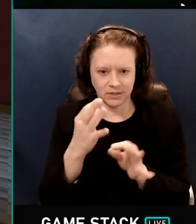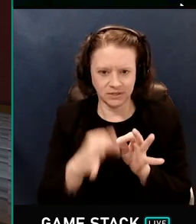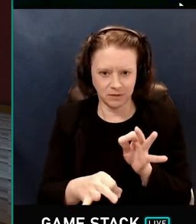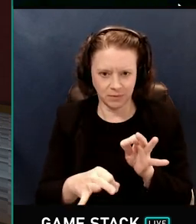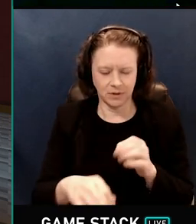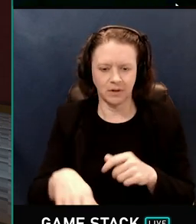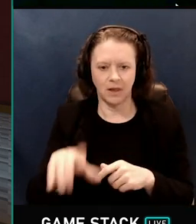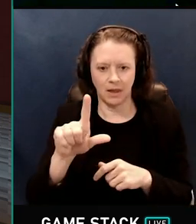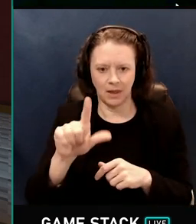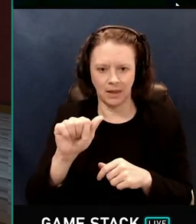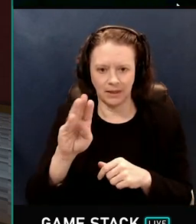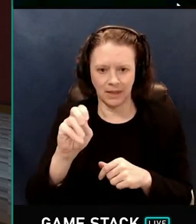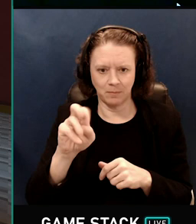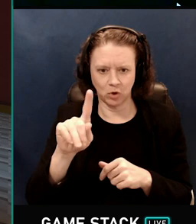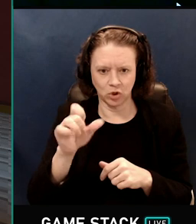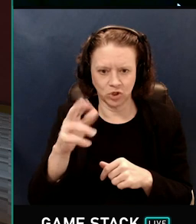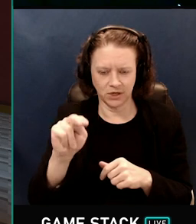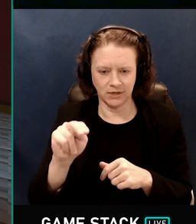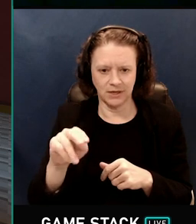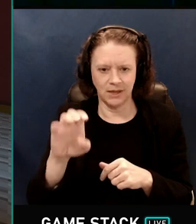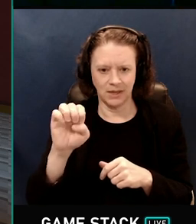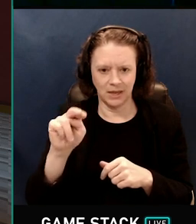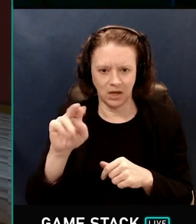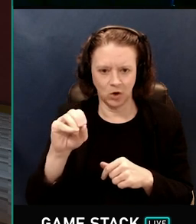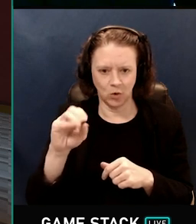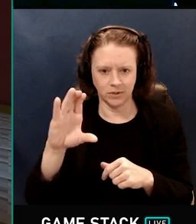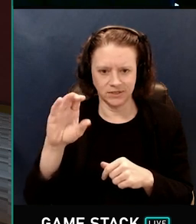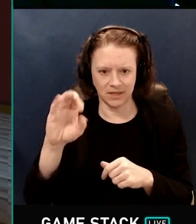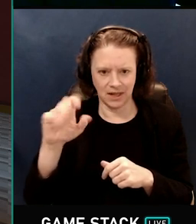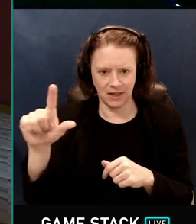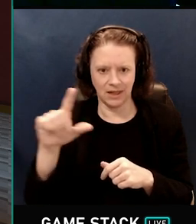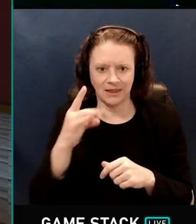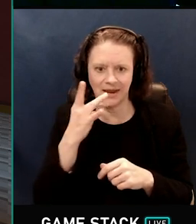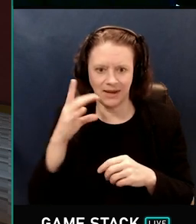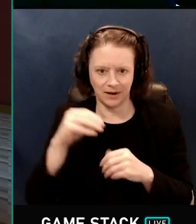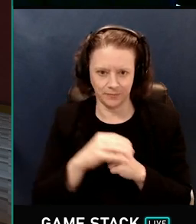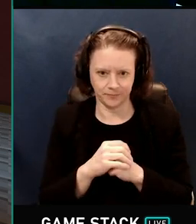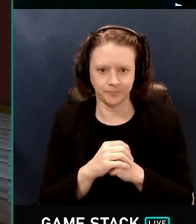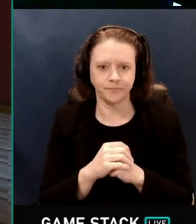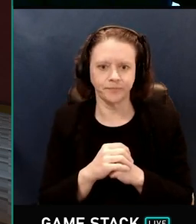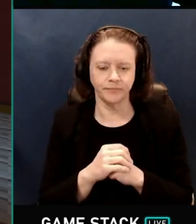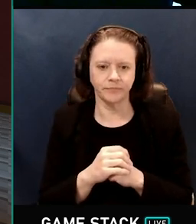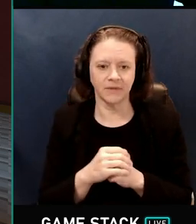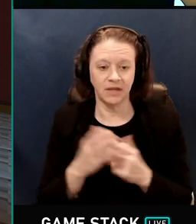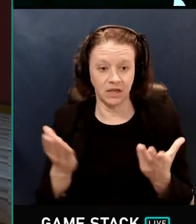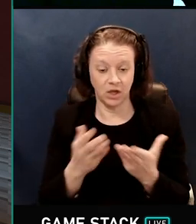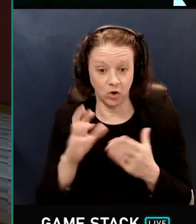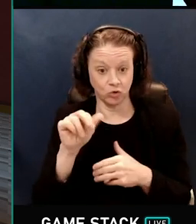N.L lighting for each sample, and we'll see what we get. So here's a reference image of what we're trying to achieve.